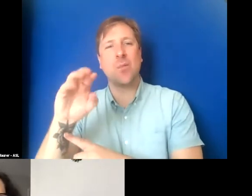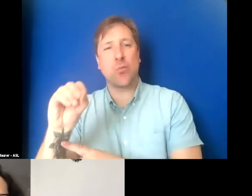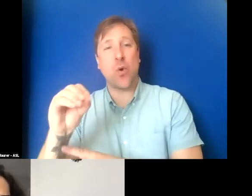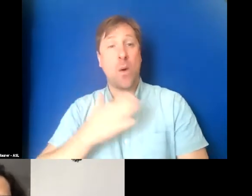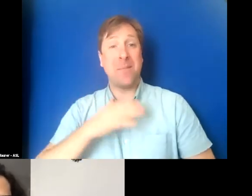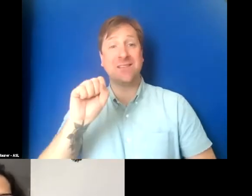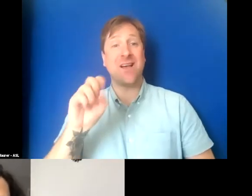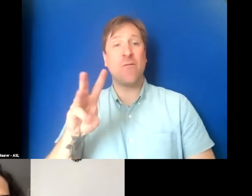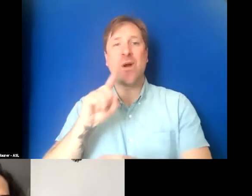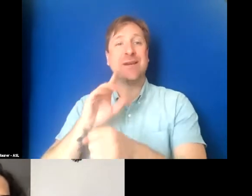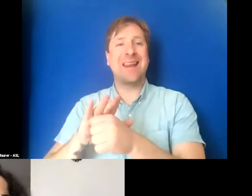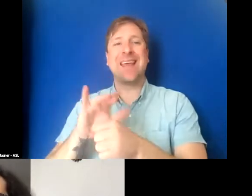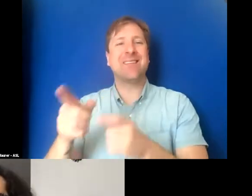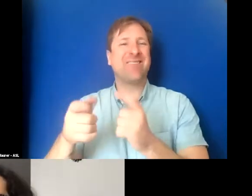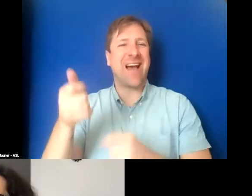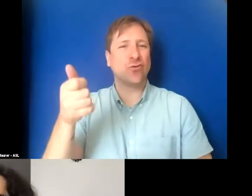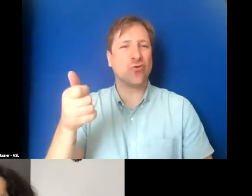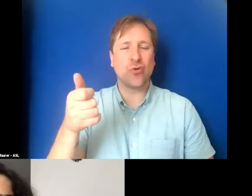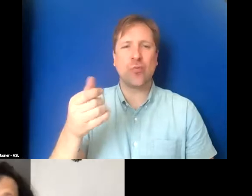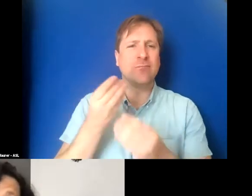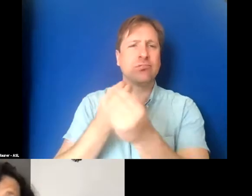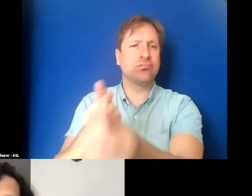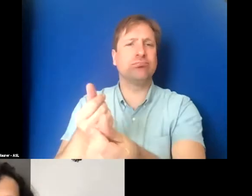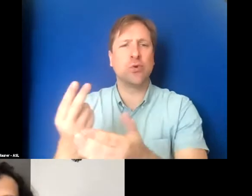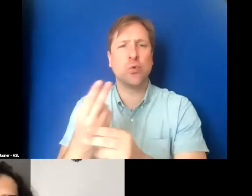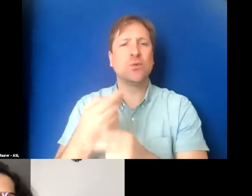It's much faster and slicker to use. So I really like that.